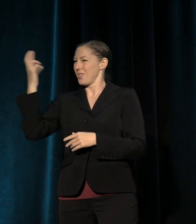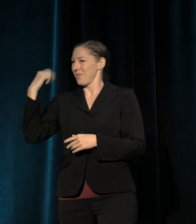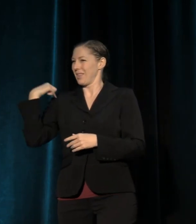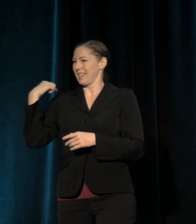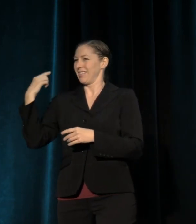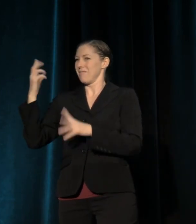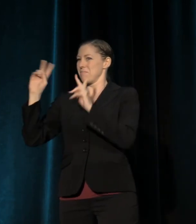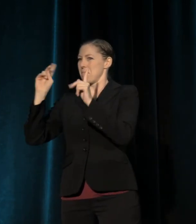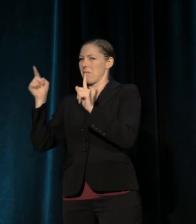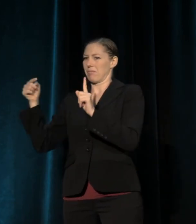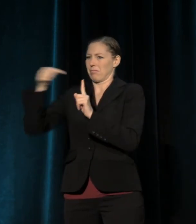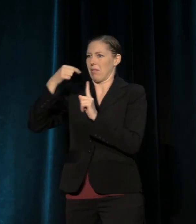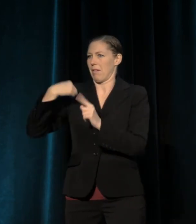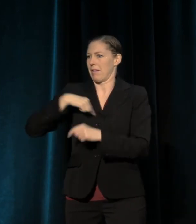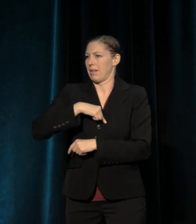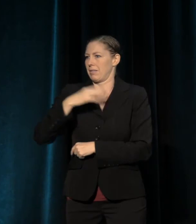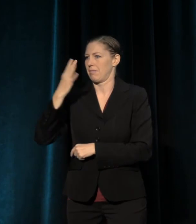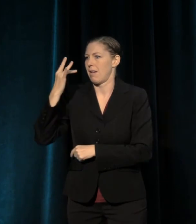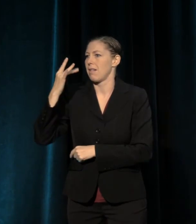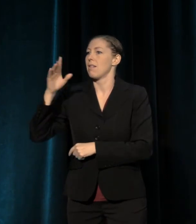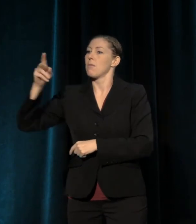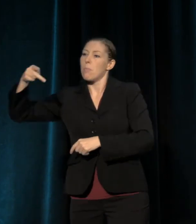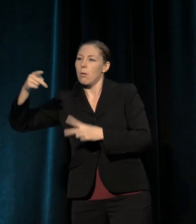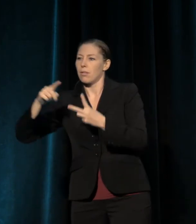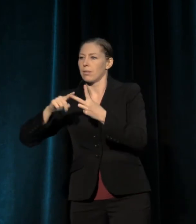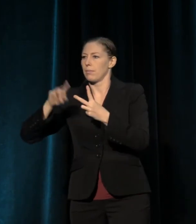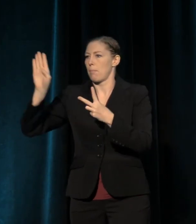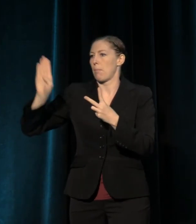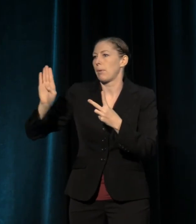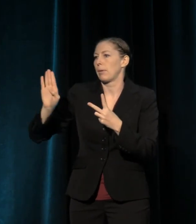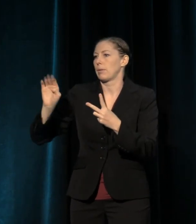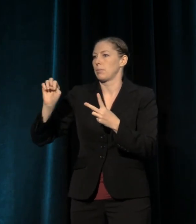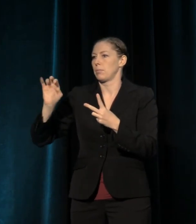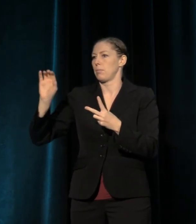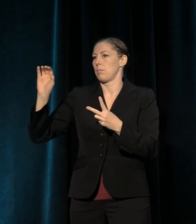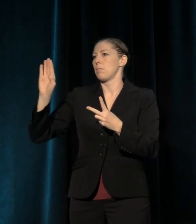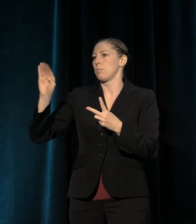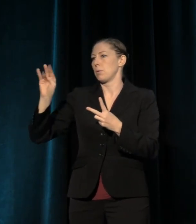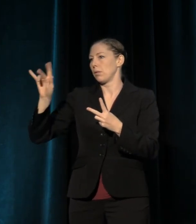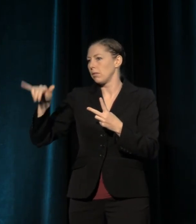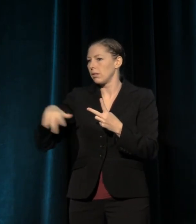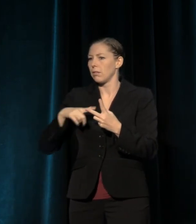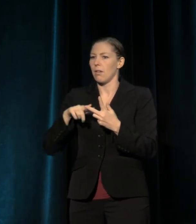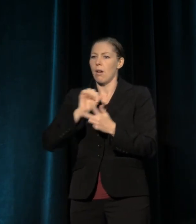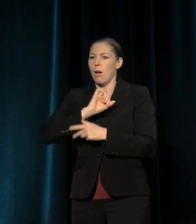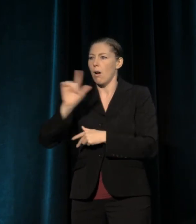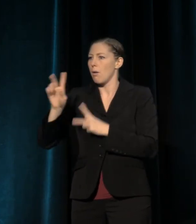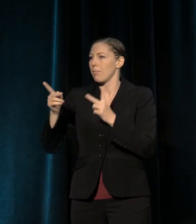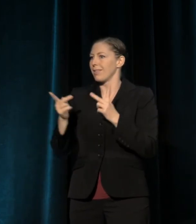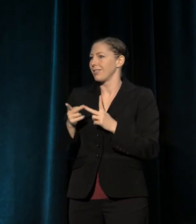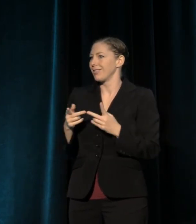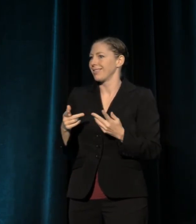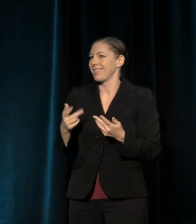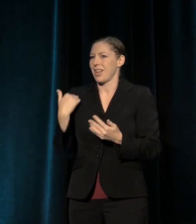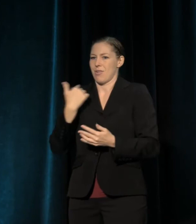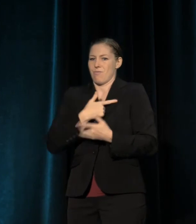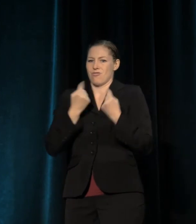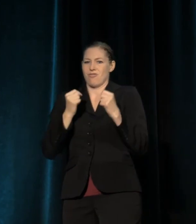This is why they target us in Berkeley, in Portland, everywhere, everywhere that we're trying to make change.